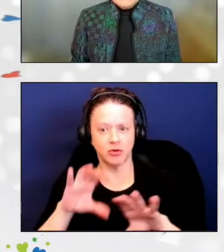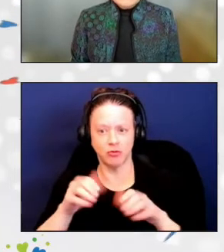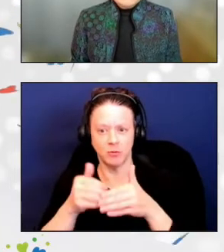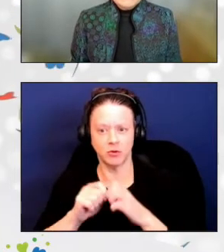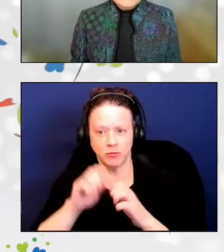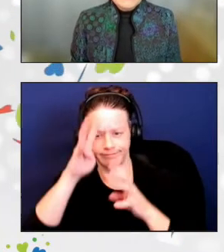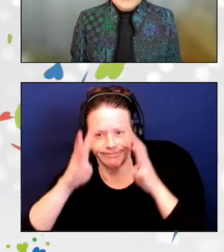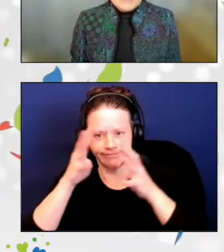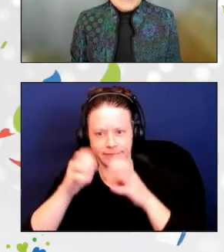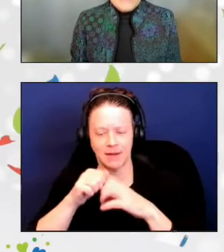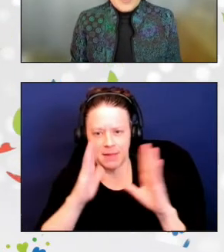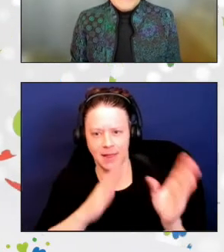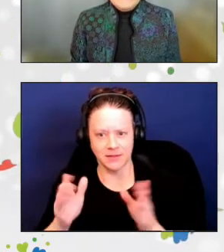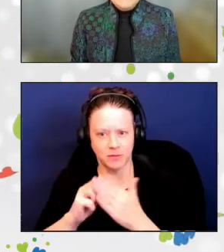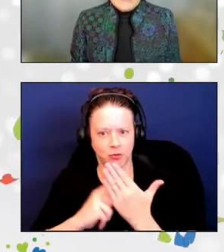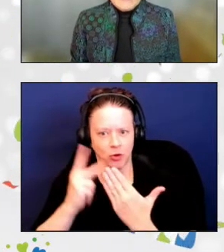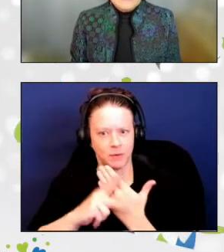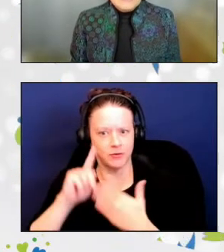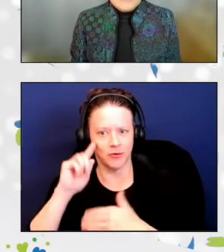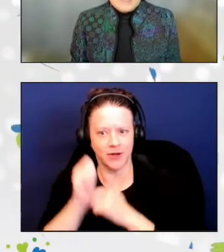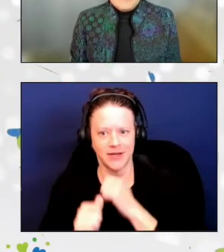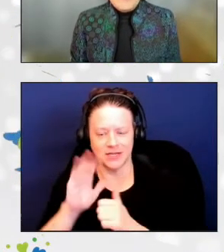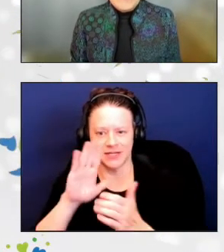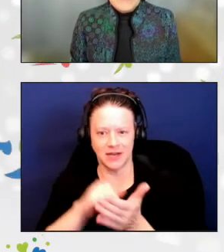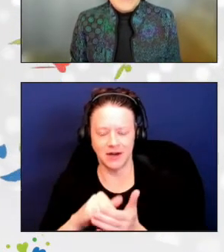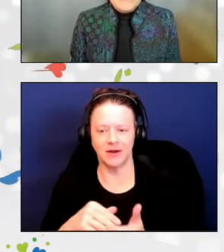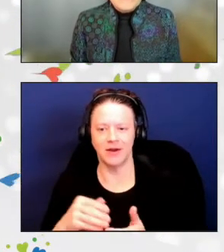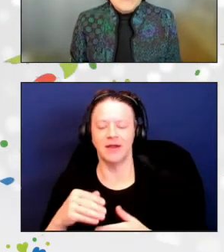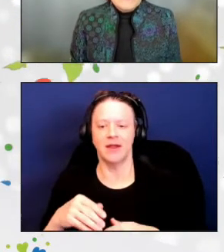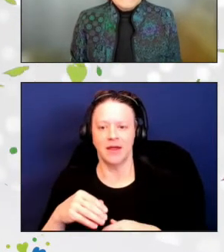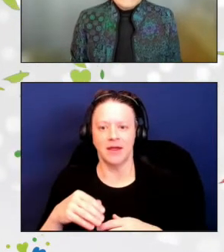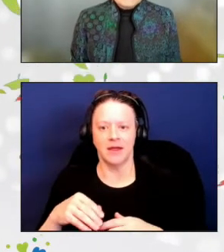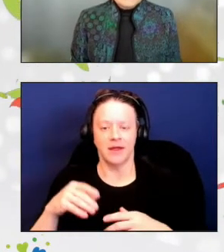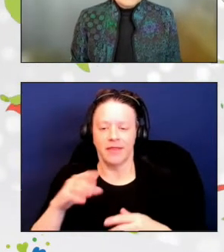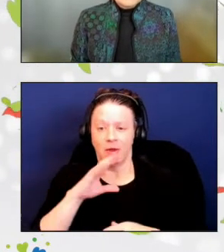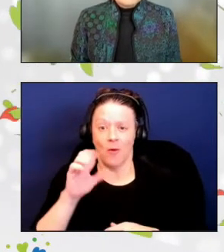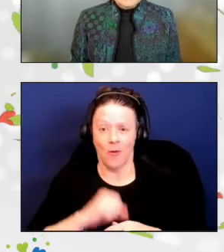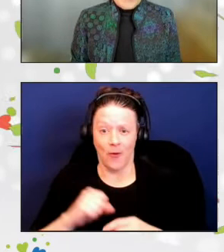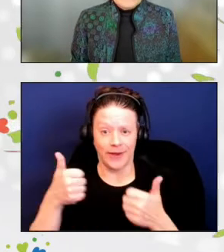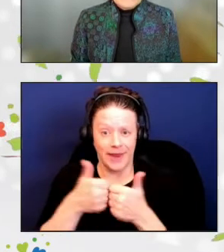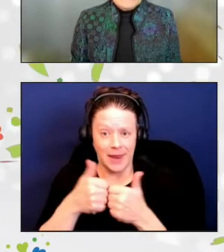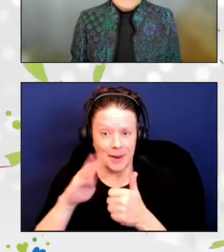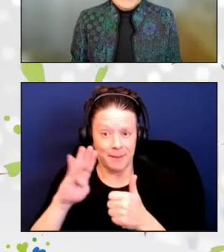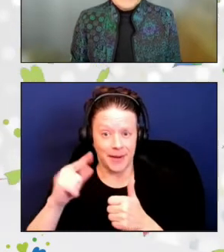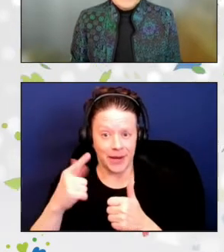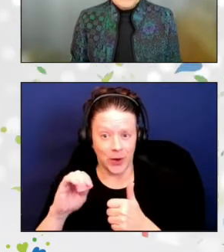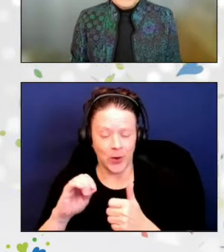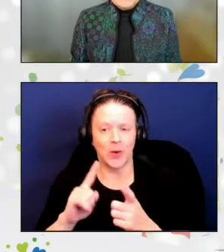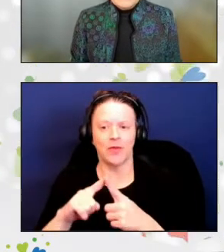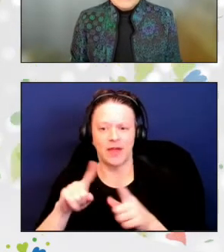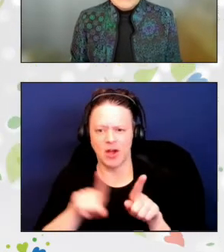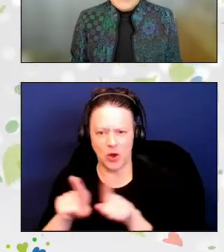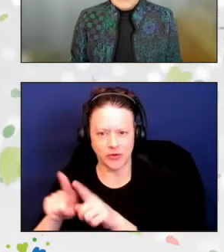In addition to transforming the age old game of bingo, they introduced gardening clubs, billiards,